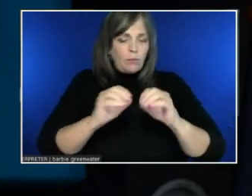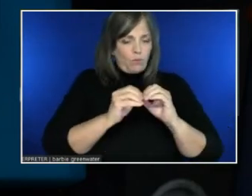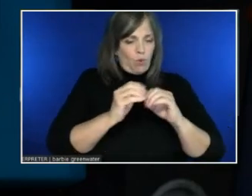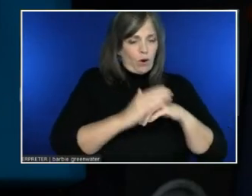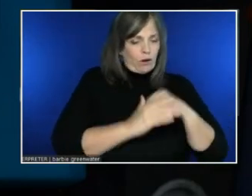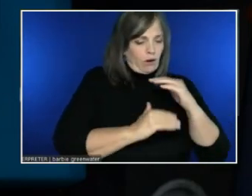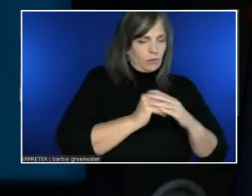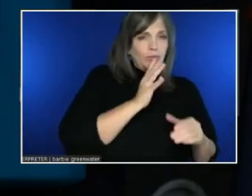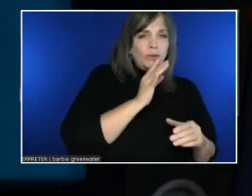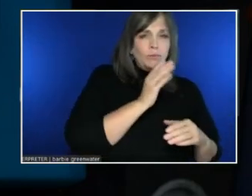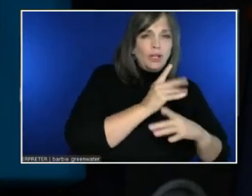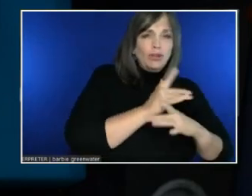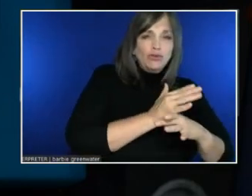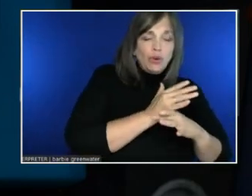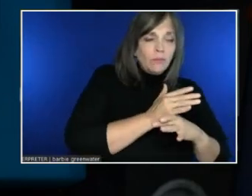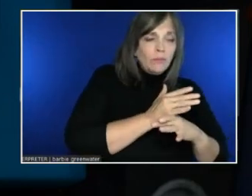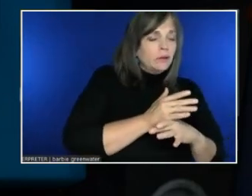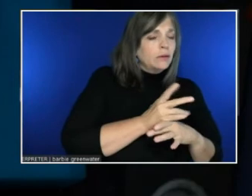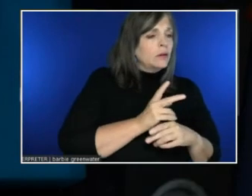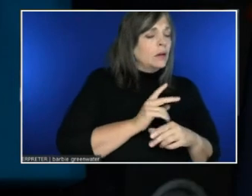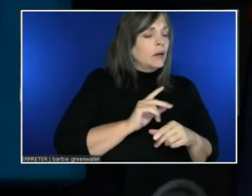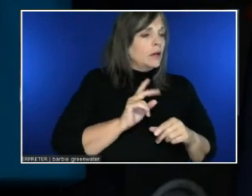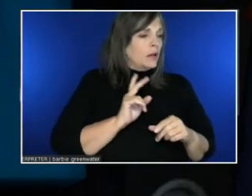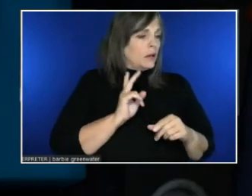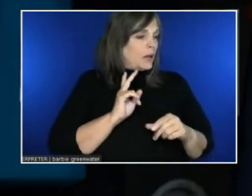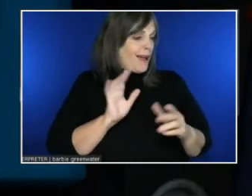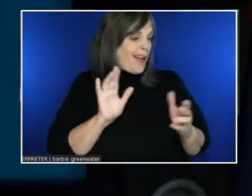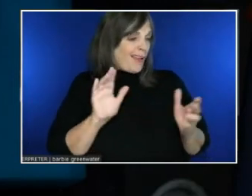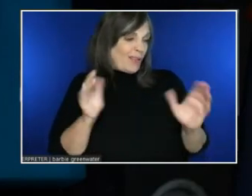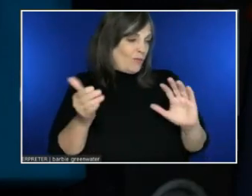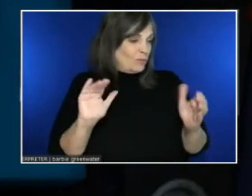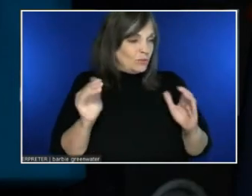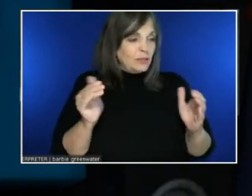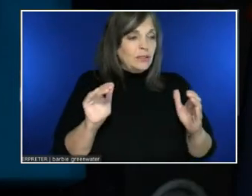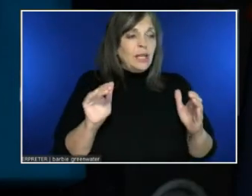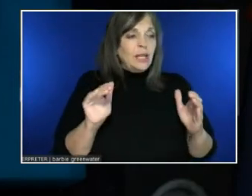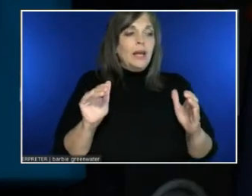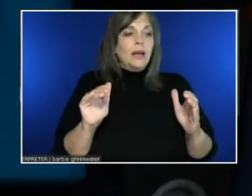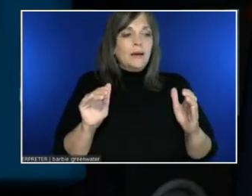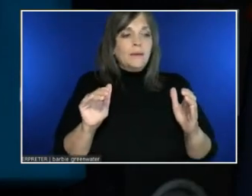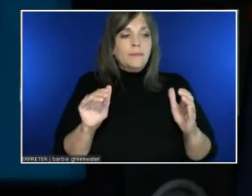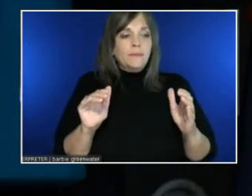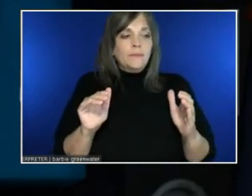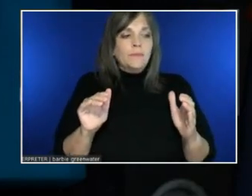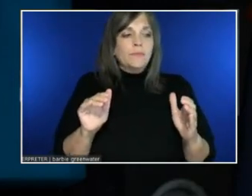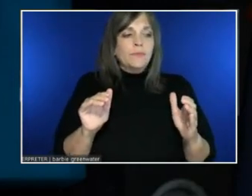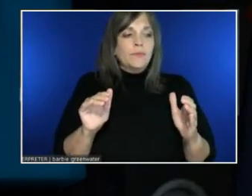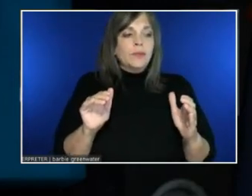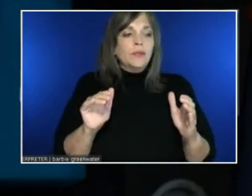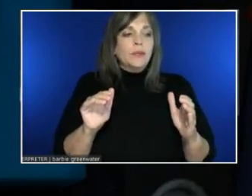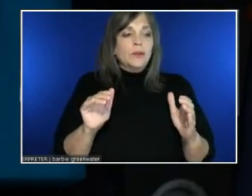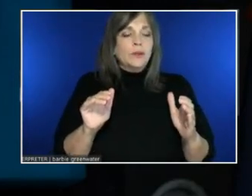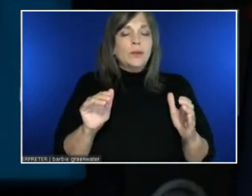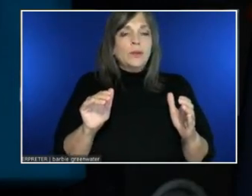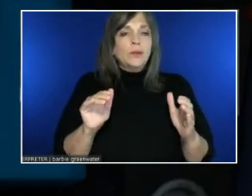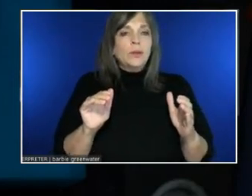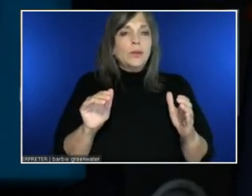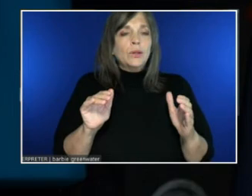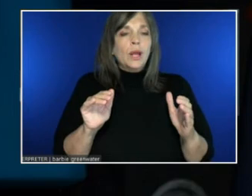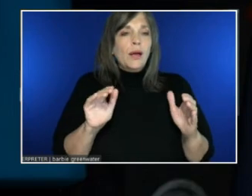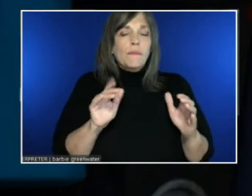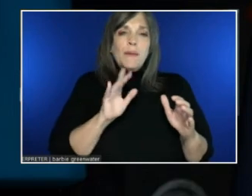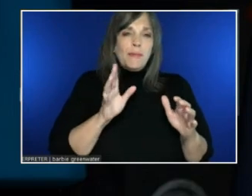And they want to see how their speech is being translated.